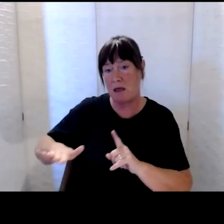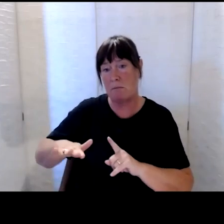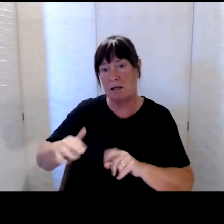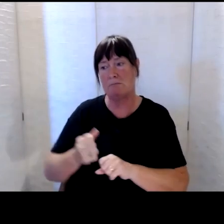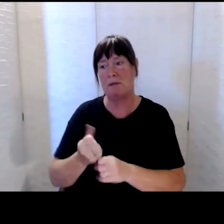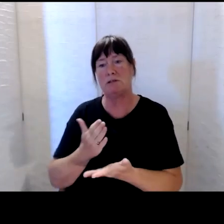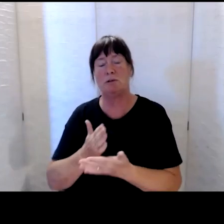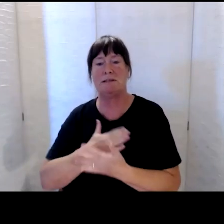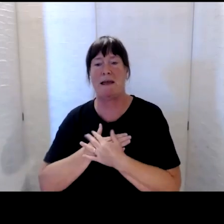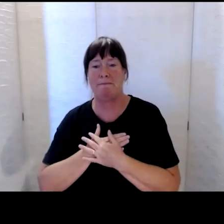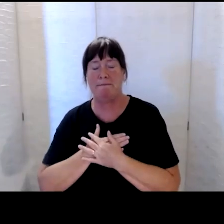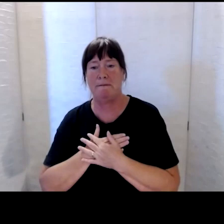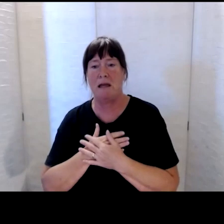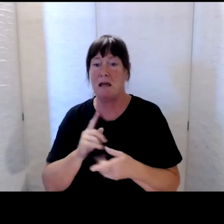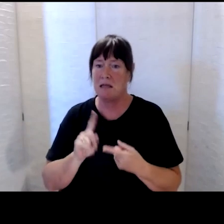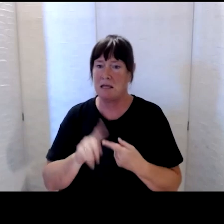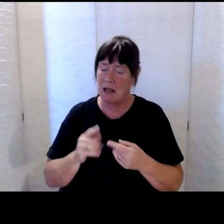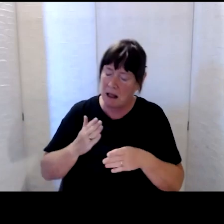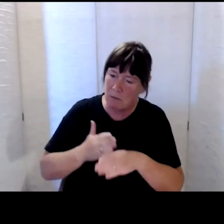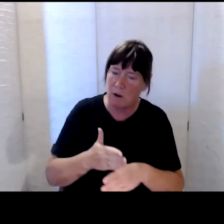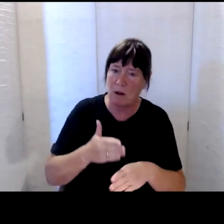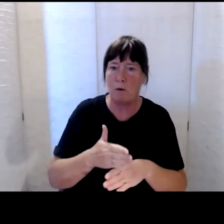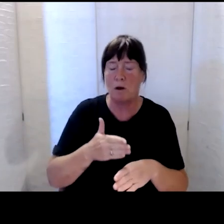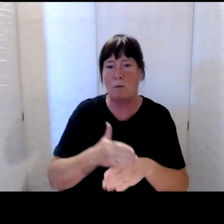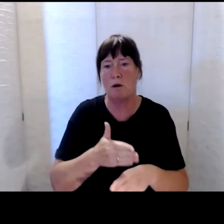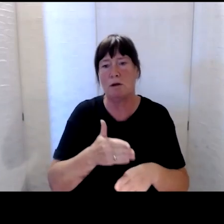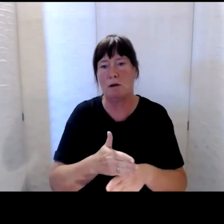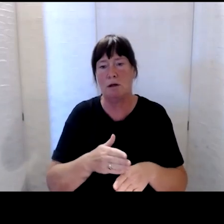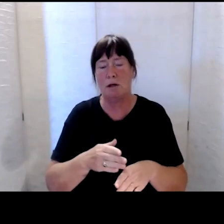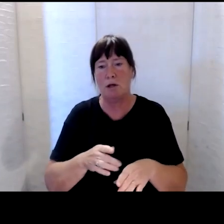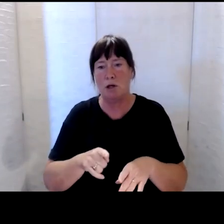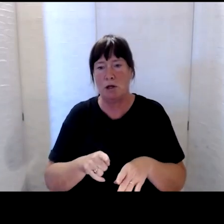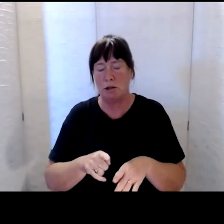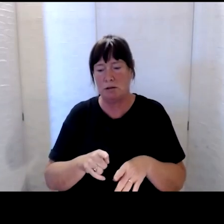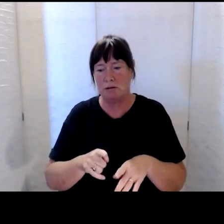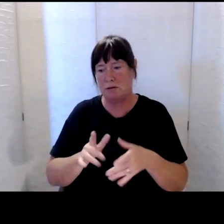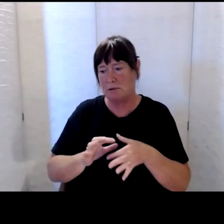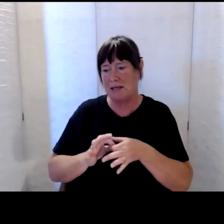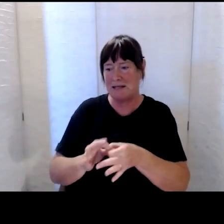There’s still a huge effort happening to connect and care for people in our communities,